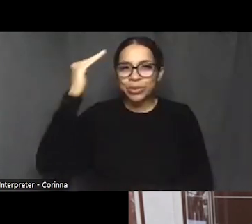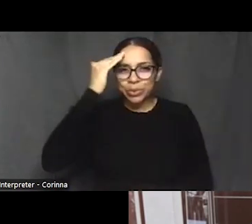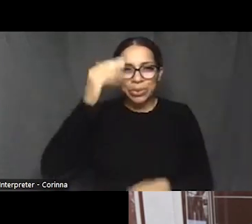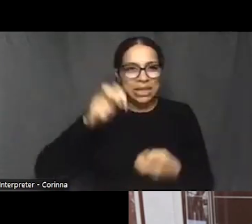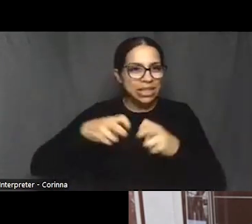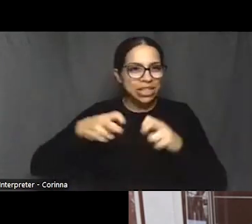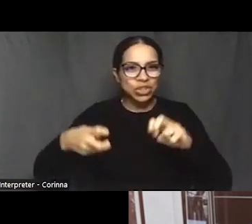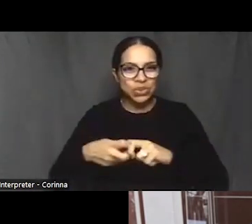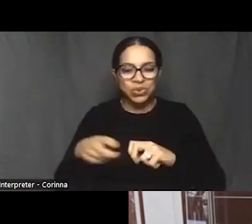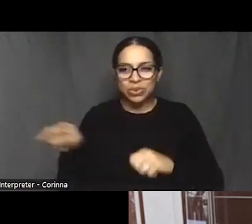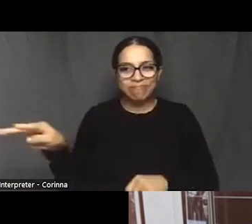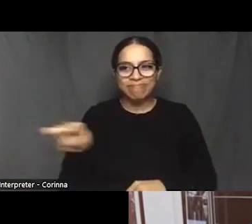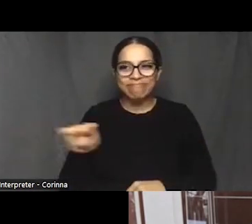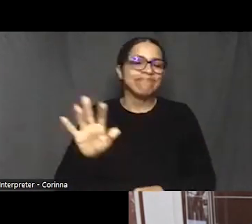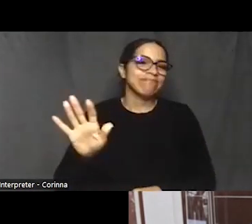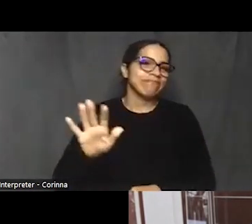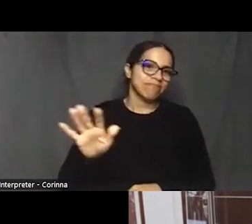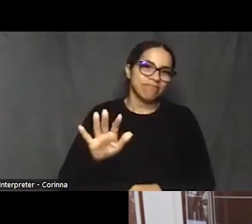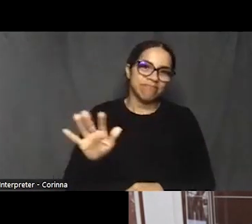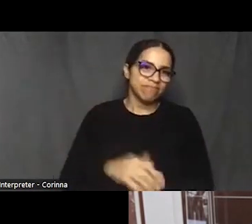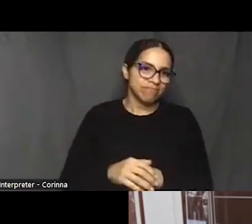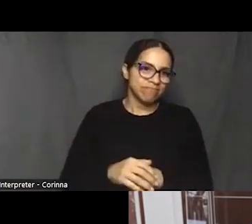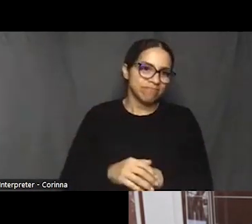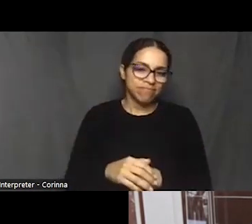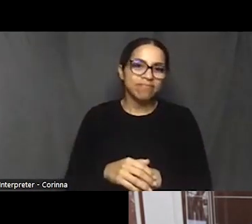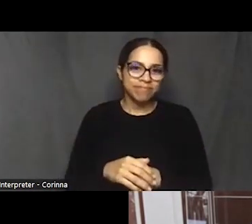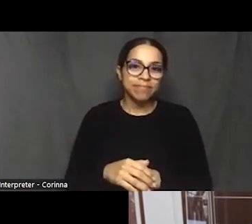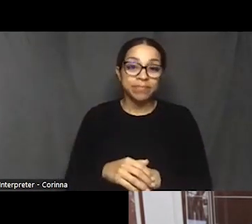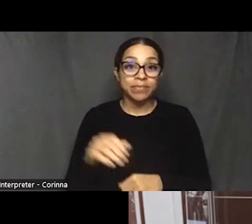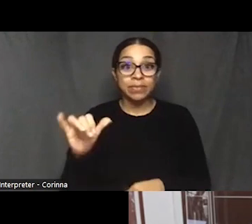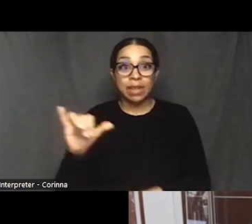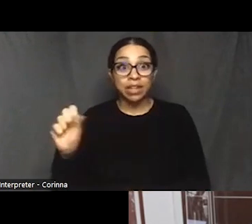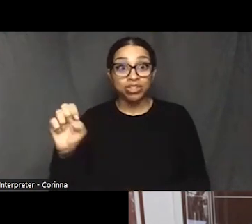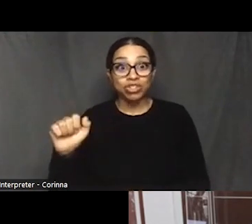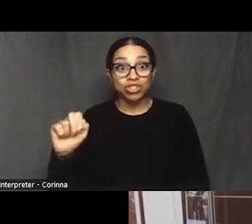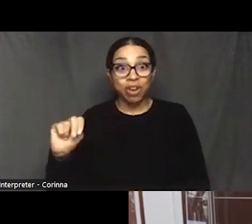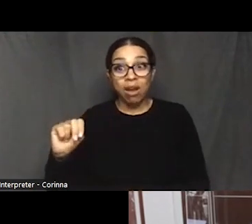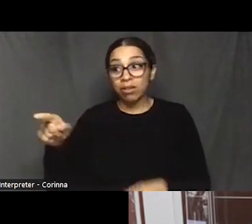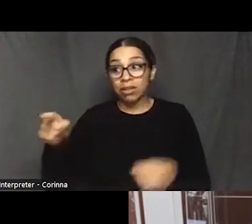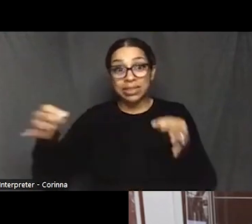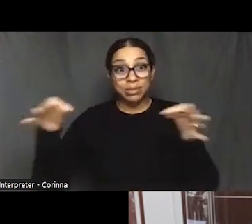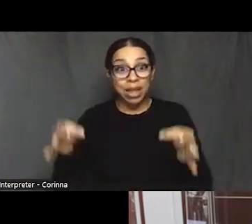And Sean says it lines up with our our work throughout our careers.